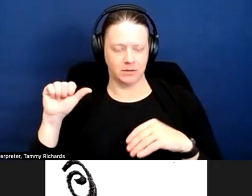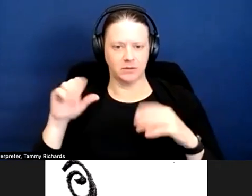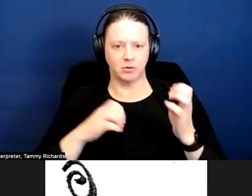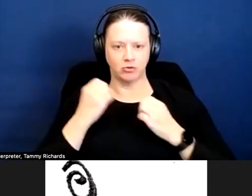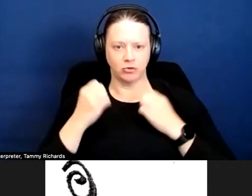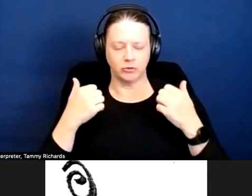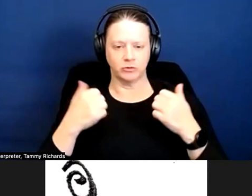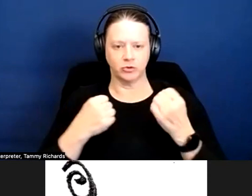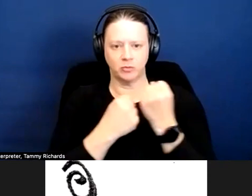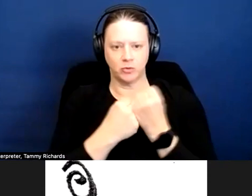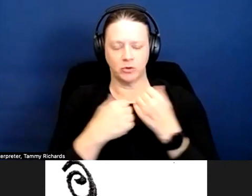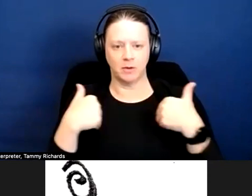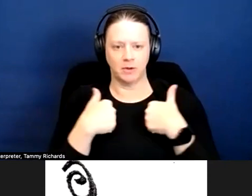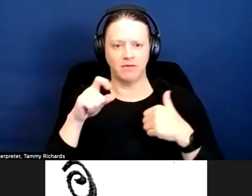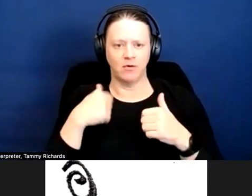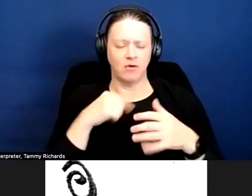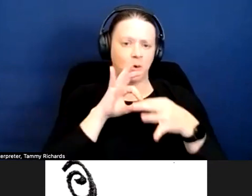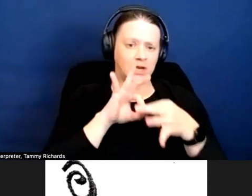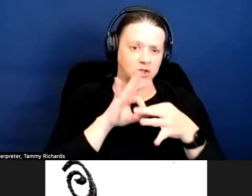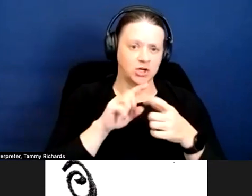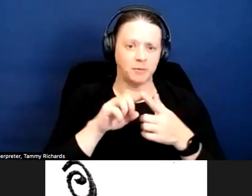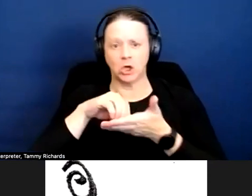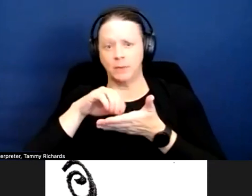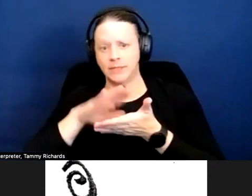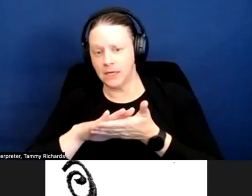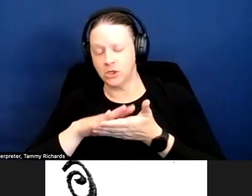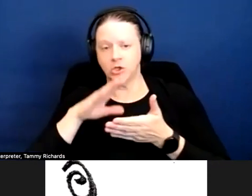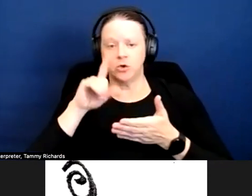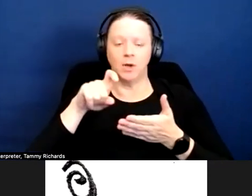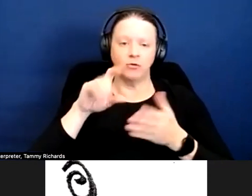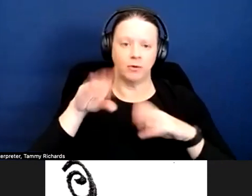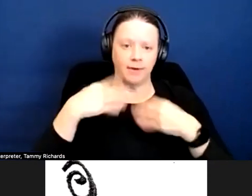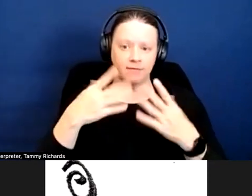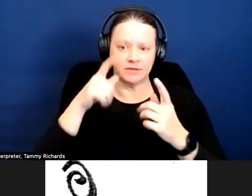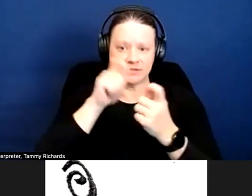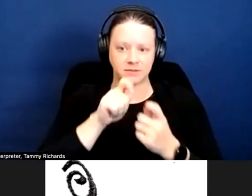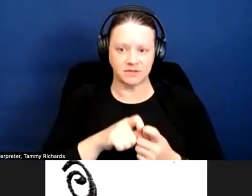have to have some kind of relationship, you have to have some kind of documentation, you have to give some particular types of notice.